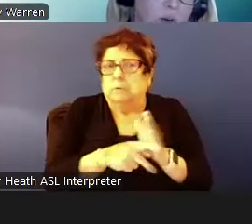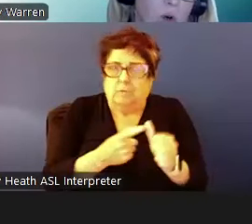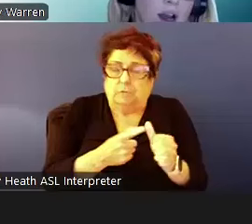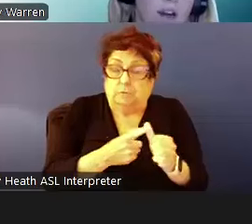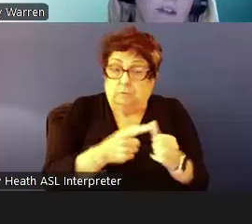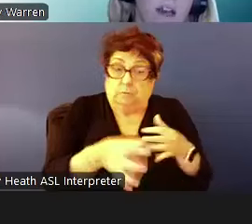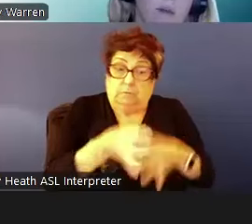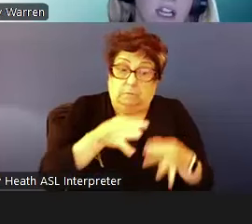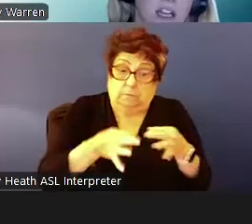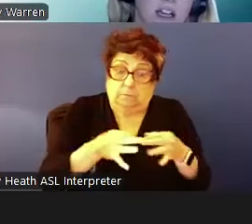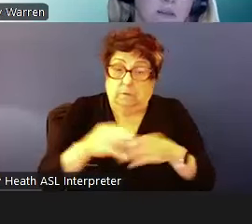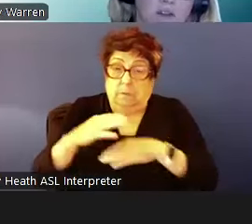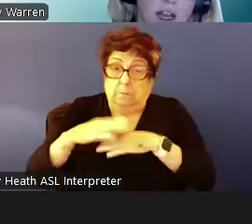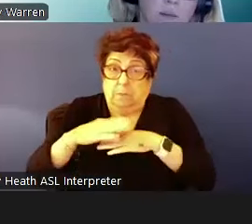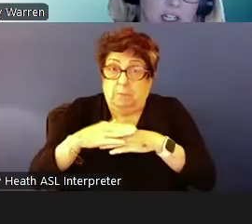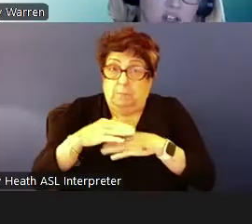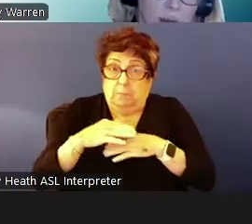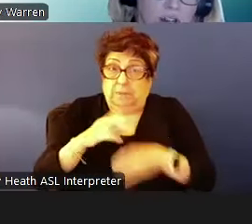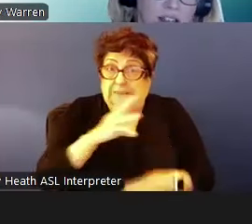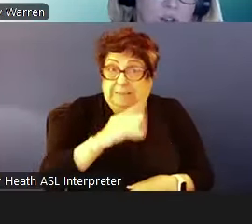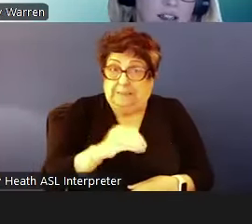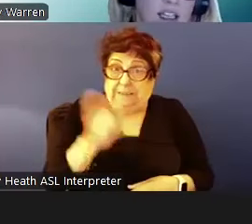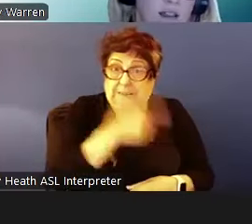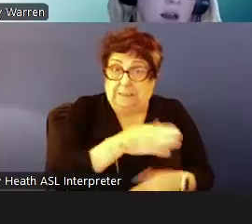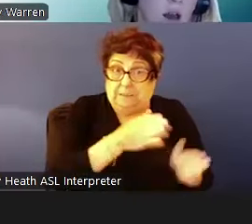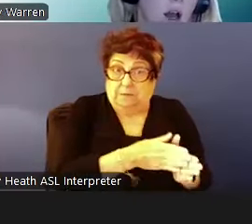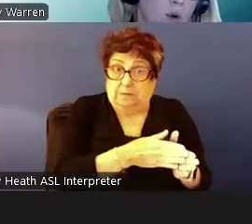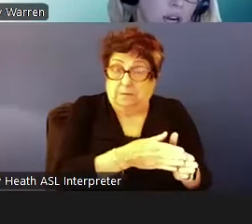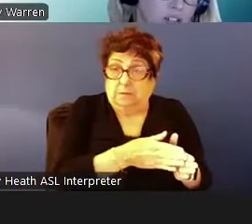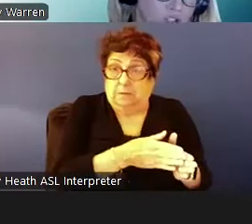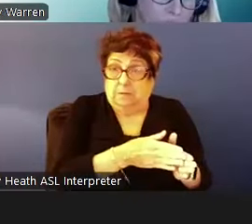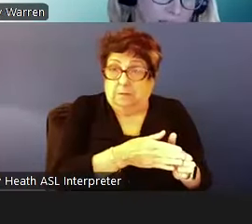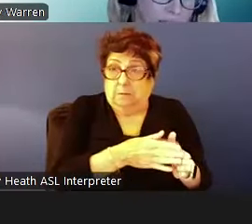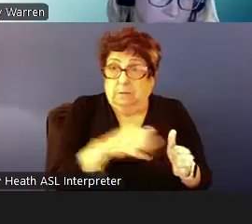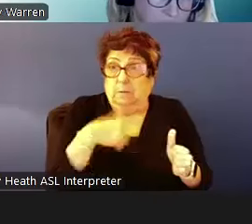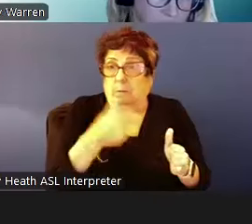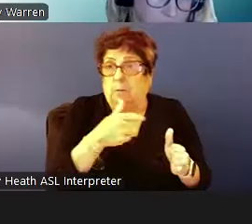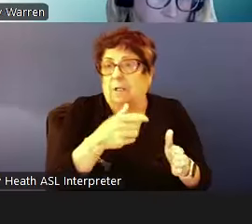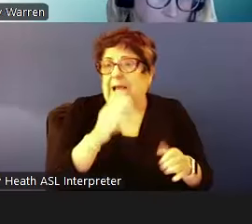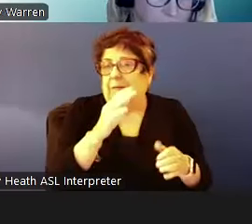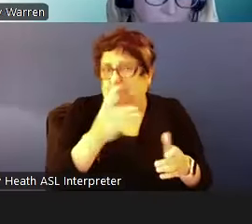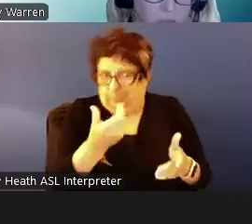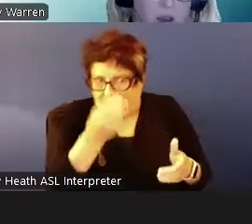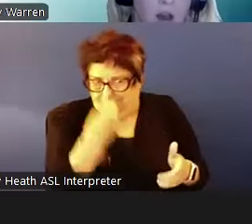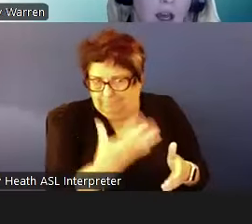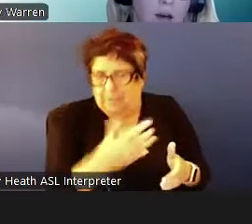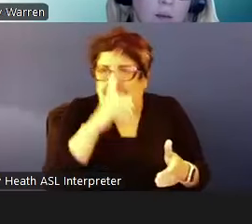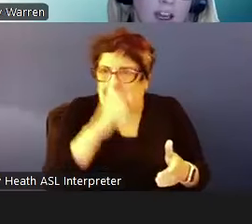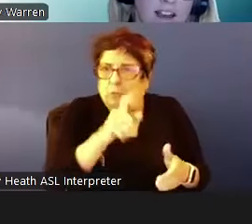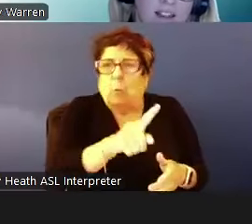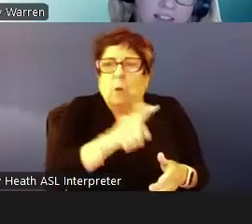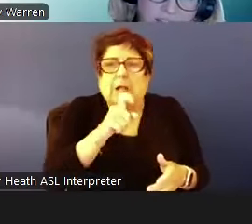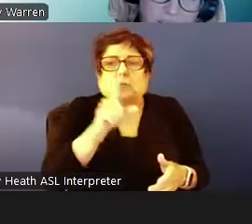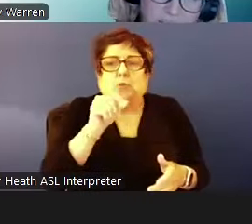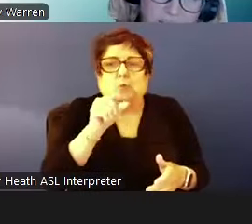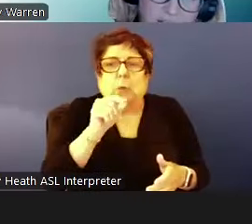are requiring PHAs provide at least 120 day initial search term because as I mentioned,